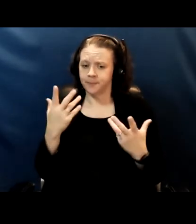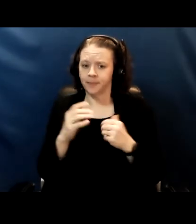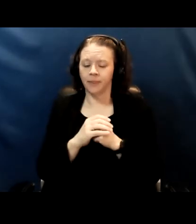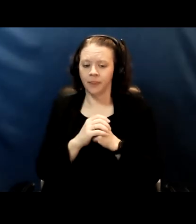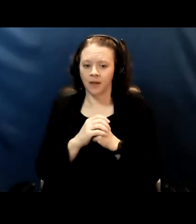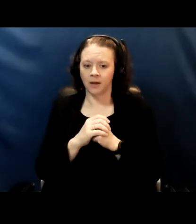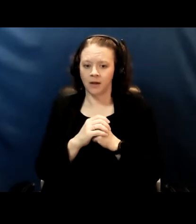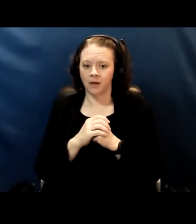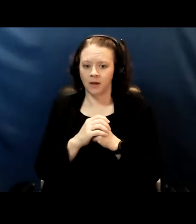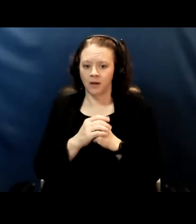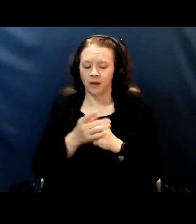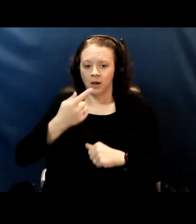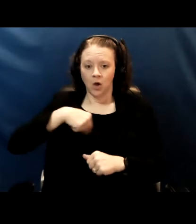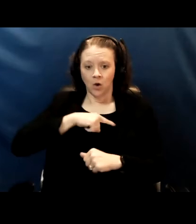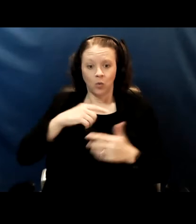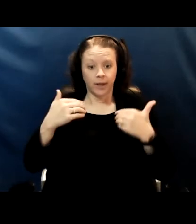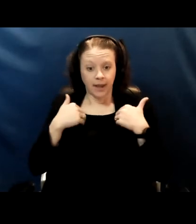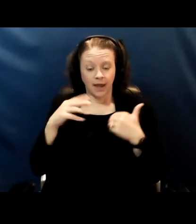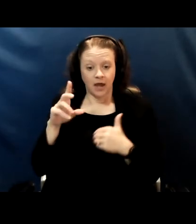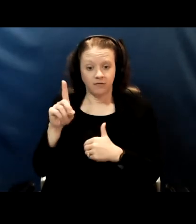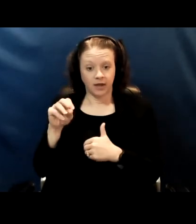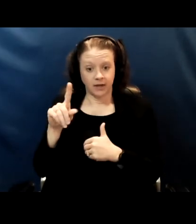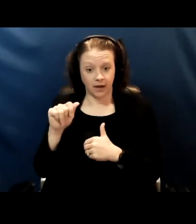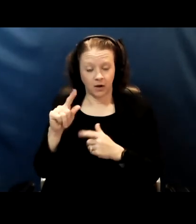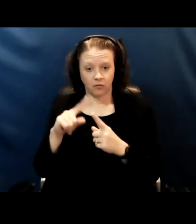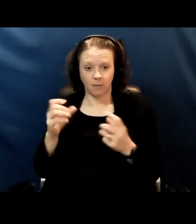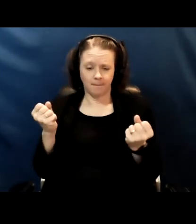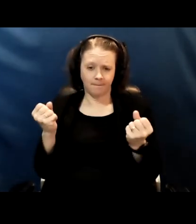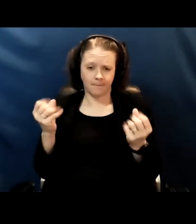we have data from many school districts